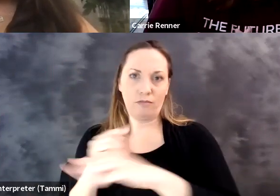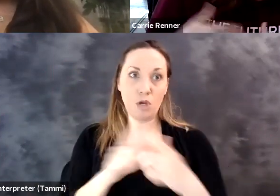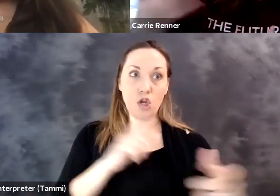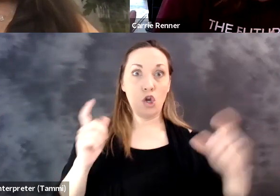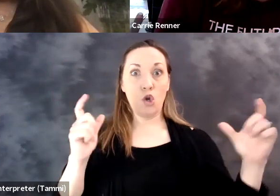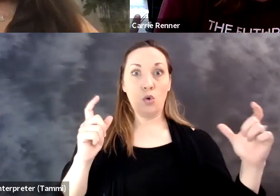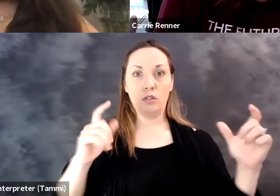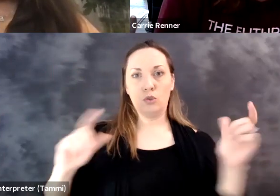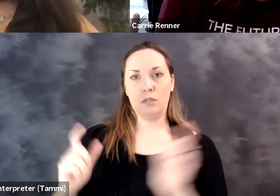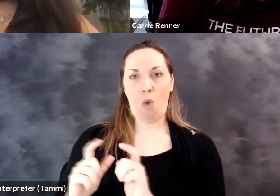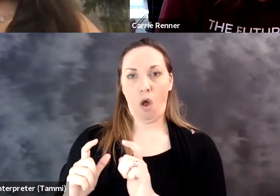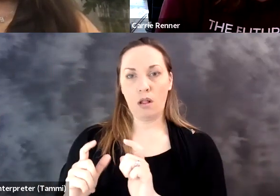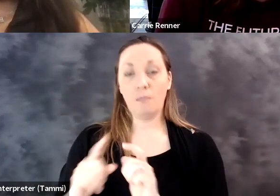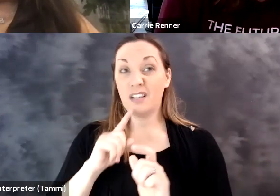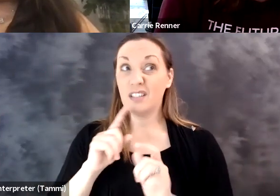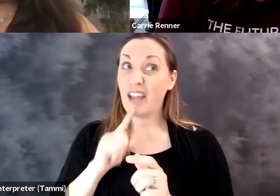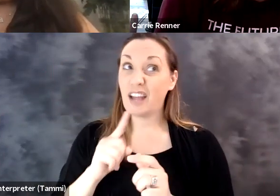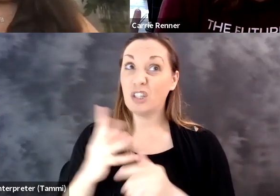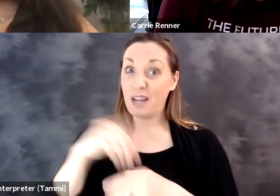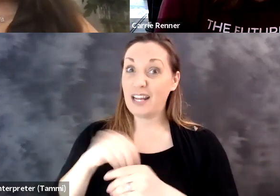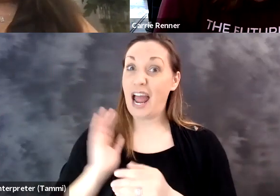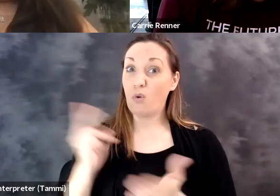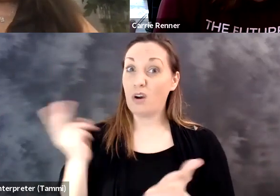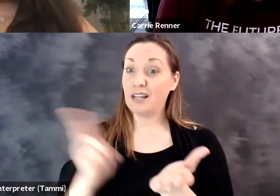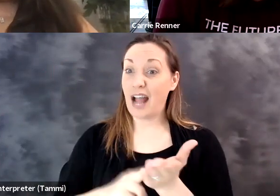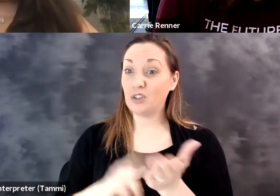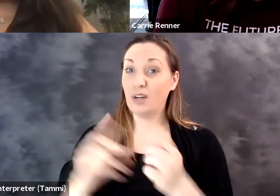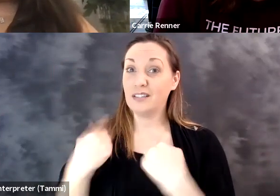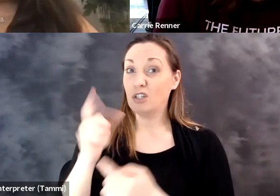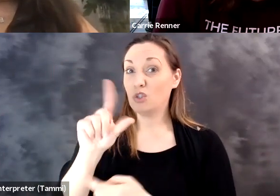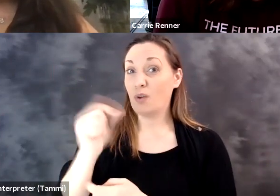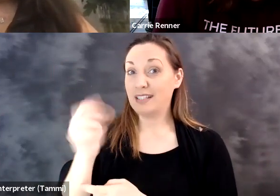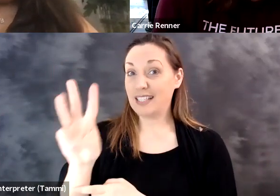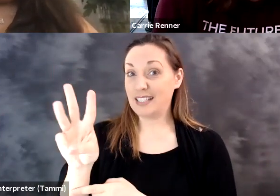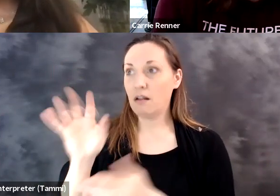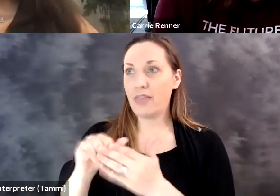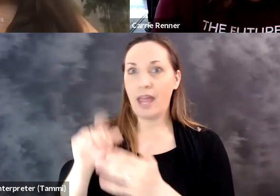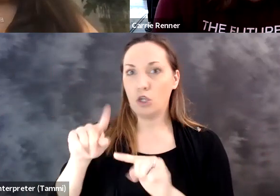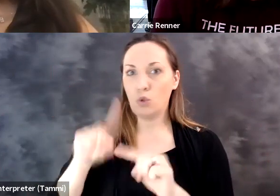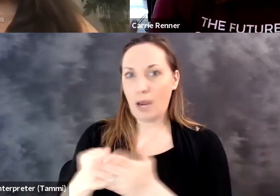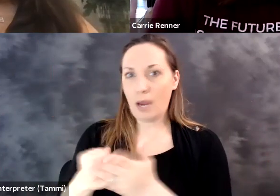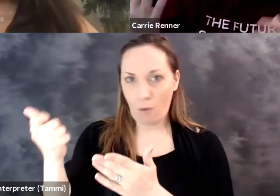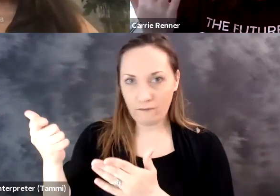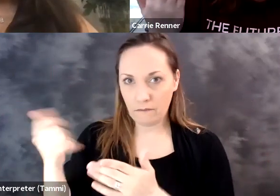We've got 20,000 suppliers, they range from the huge to the small. It's been actually in our contract since 2015, and accessibility is not one you